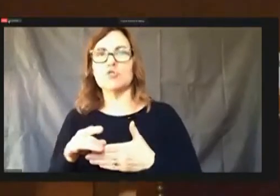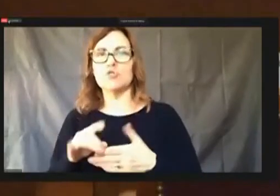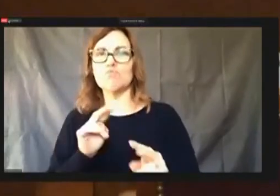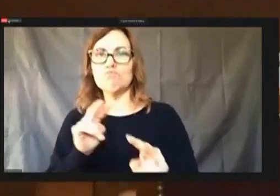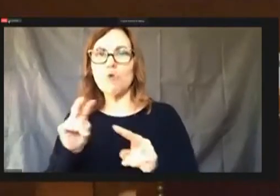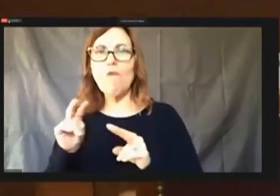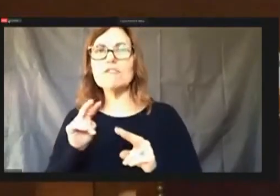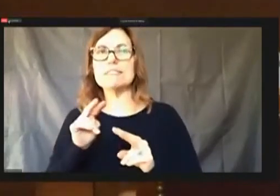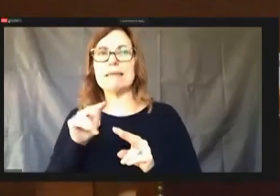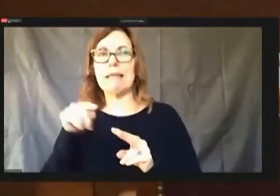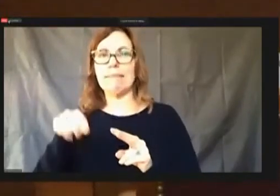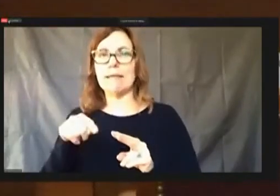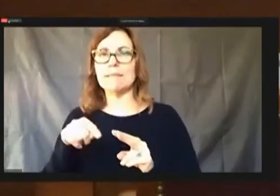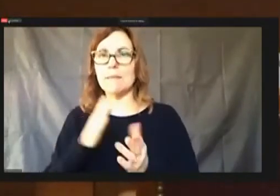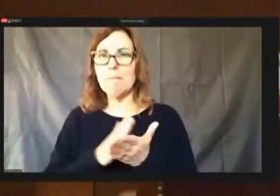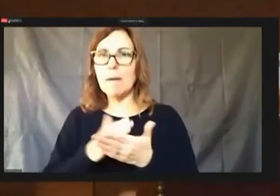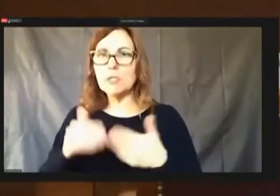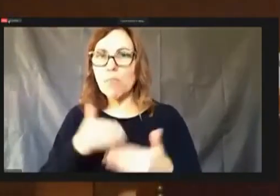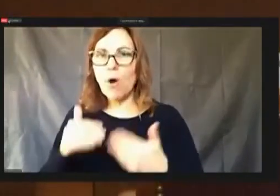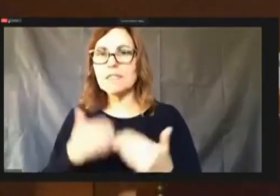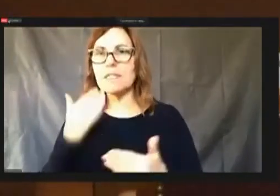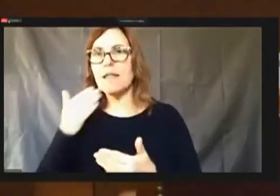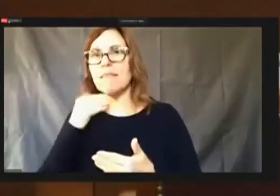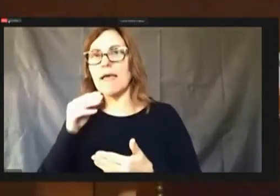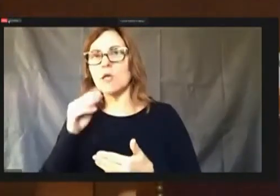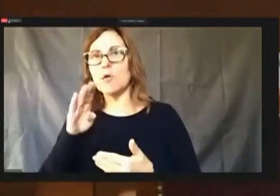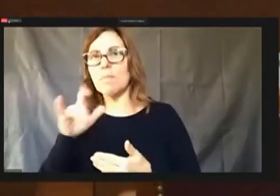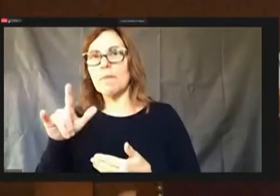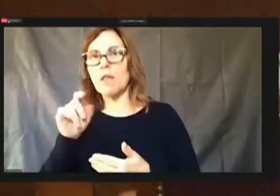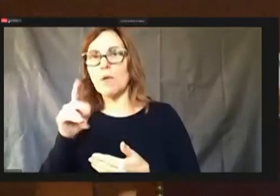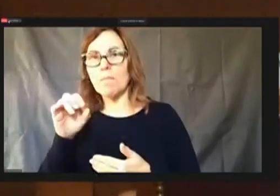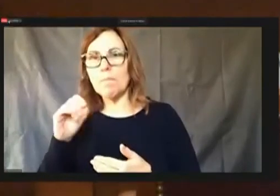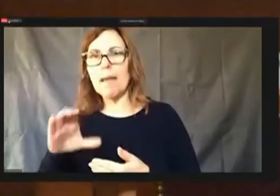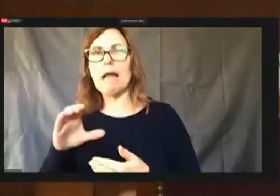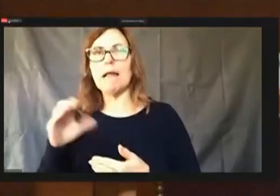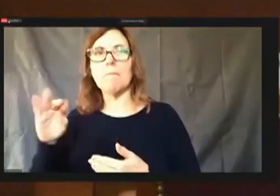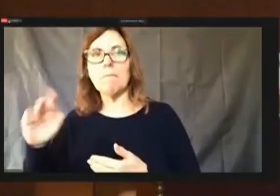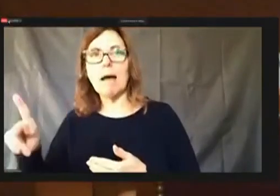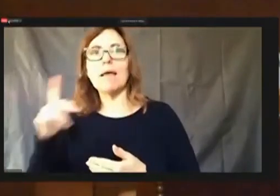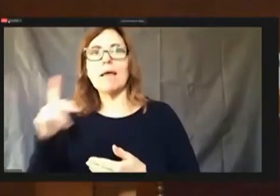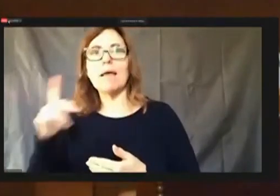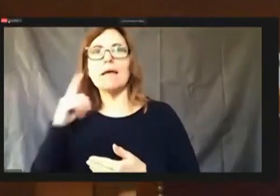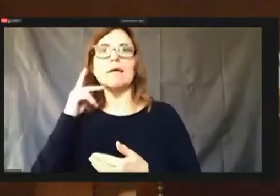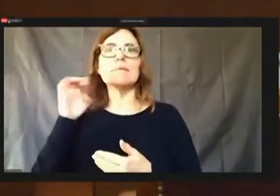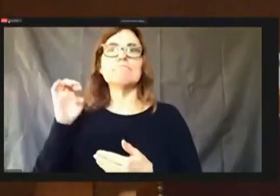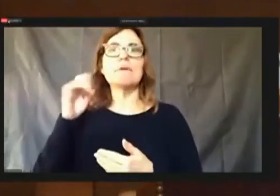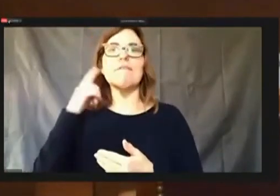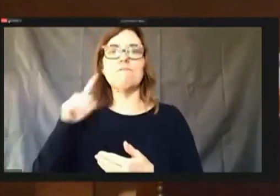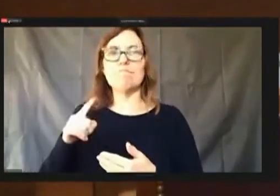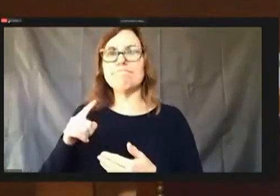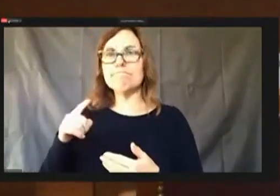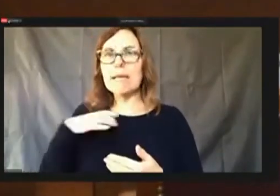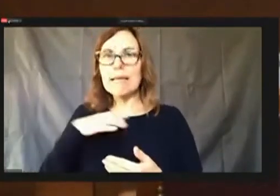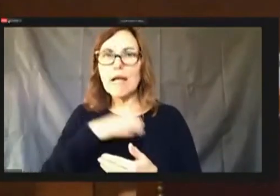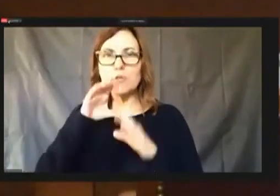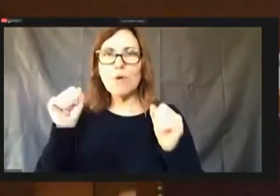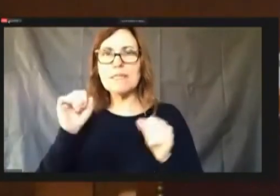Mike for their support. Thank Council President Smith for her leadership, I'm thankful to be able to be a small part.